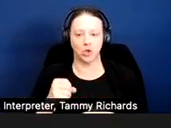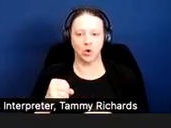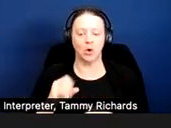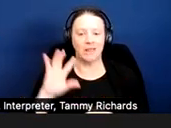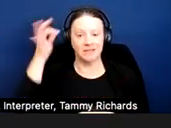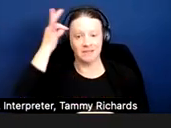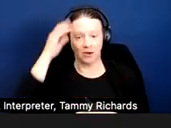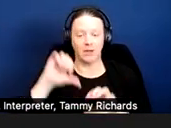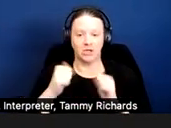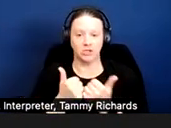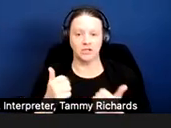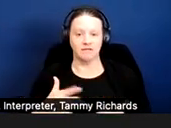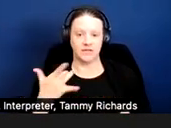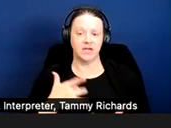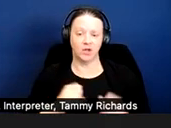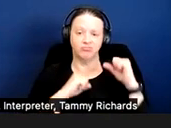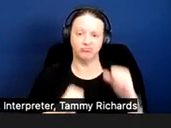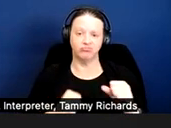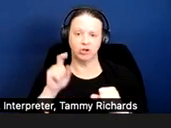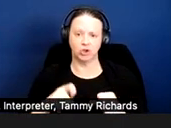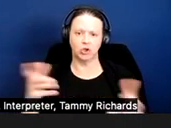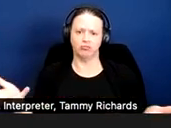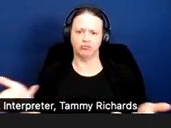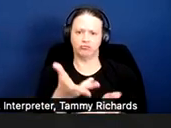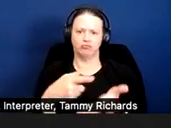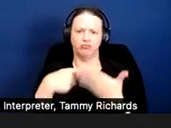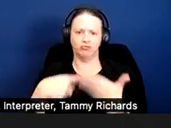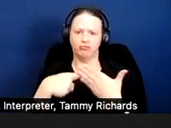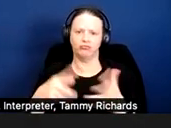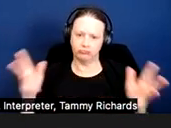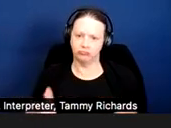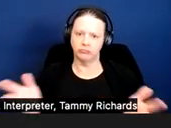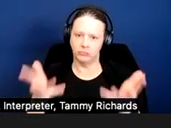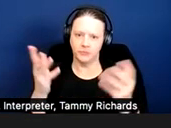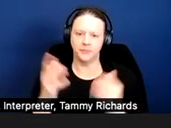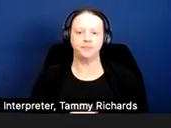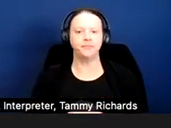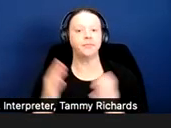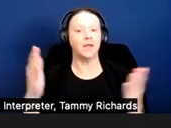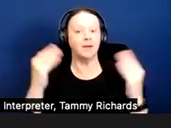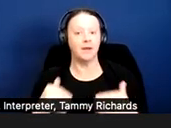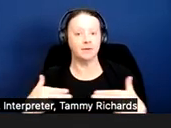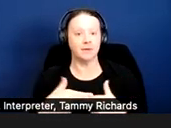something that is very encouraged. Next slide.